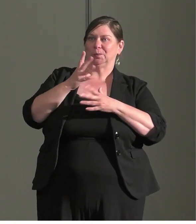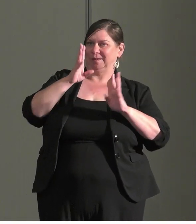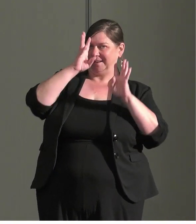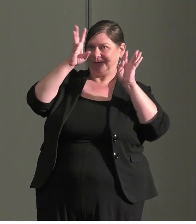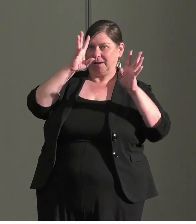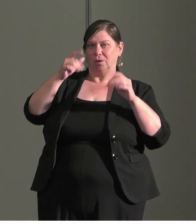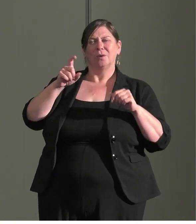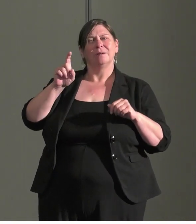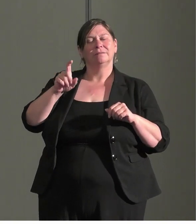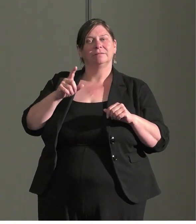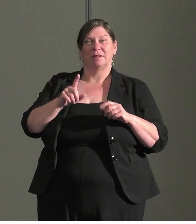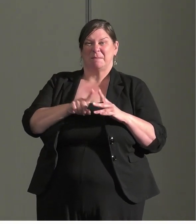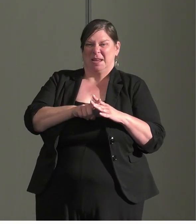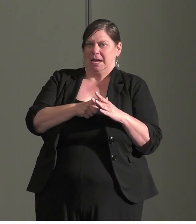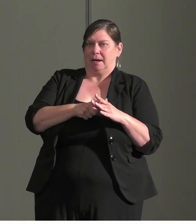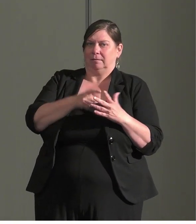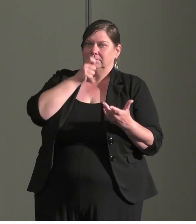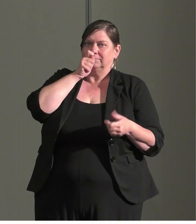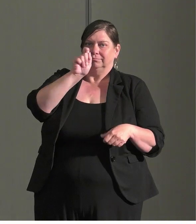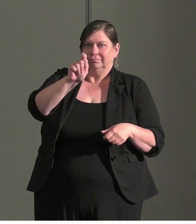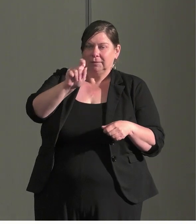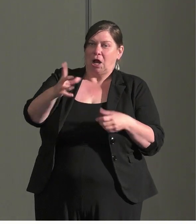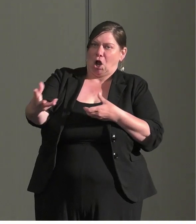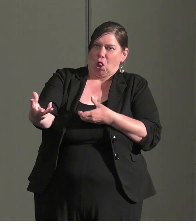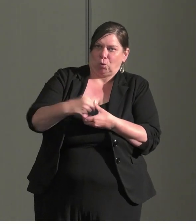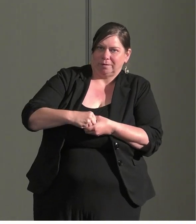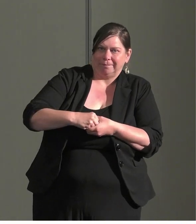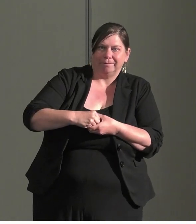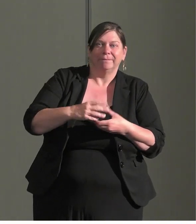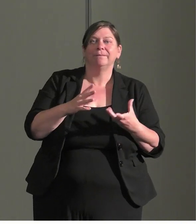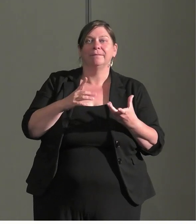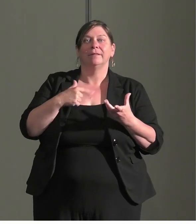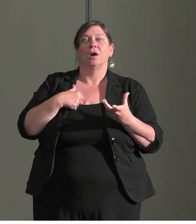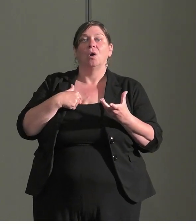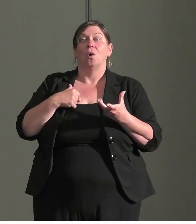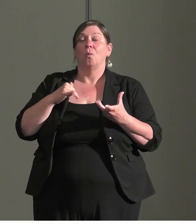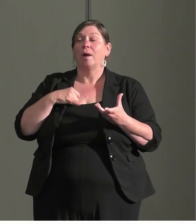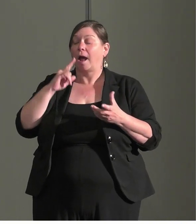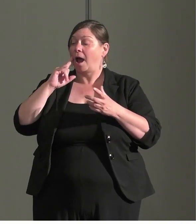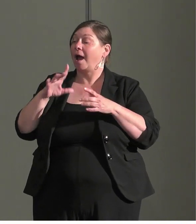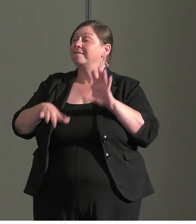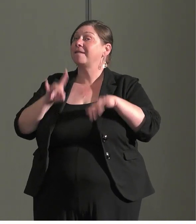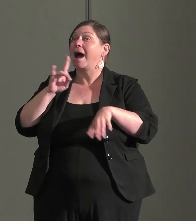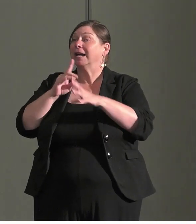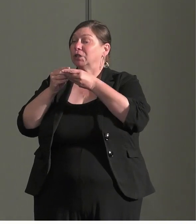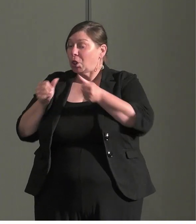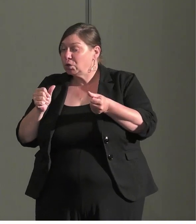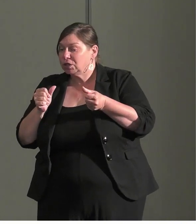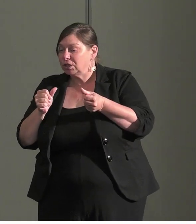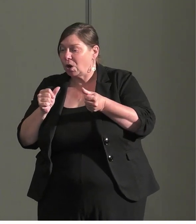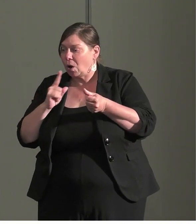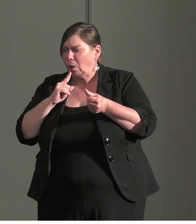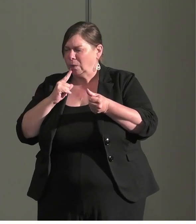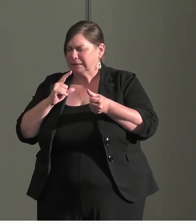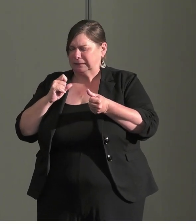inclusive and we come one the solution and then check the inclusivity that will not